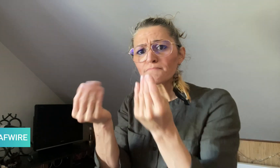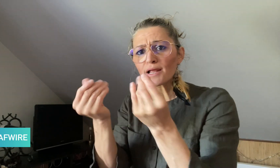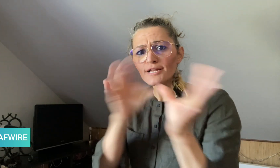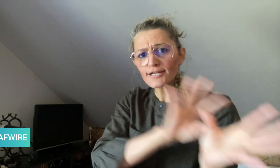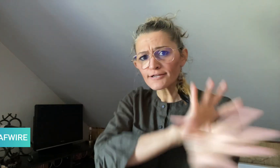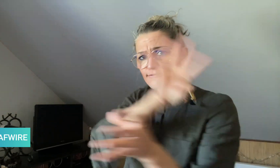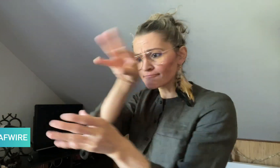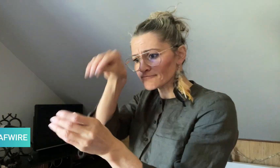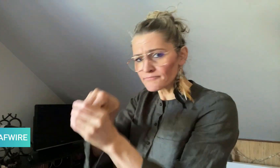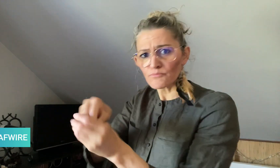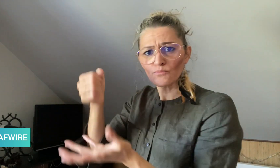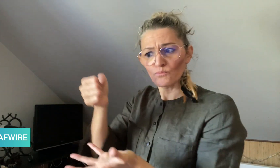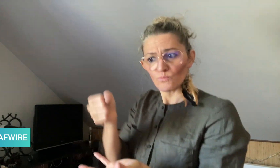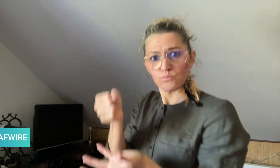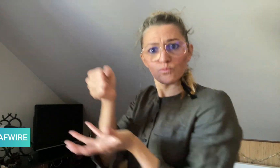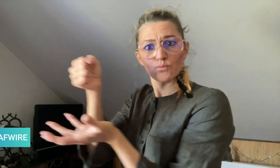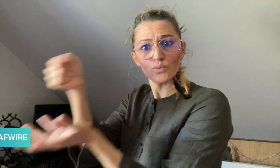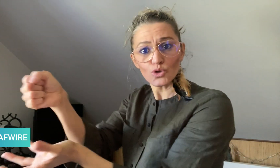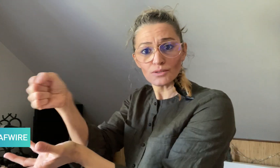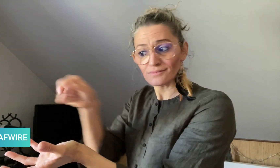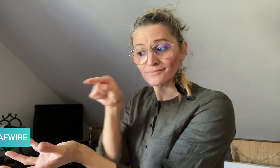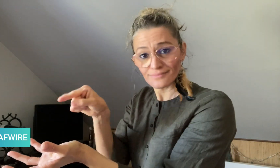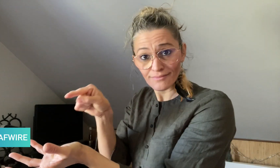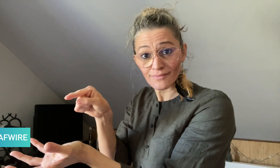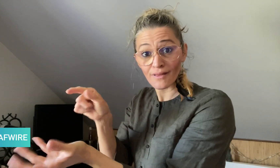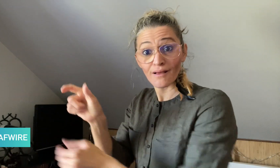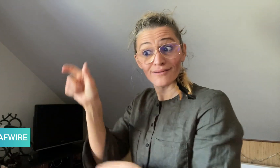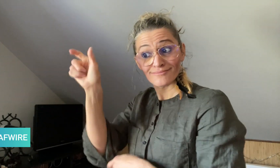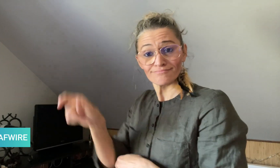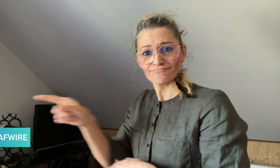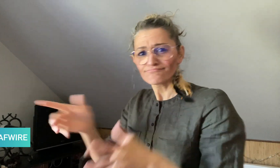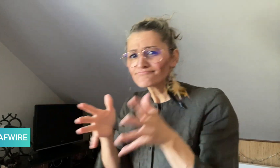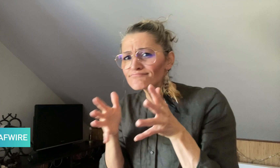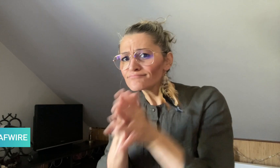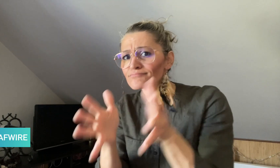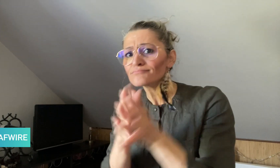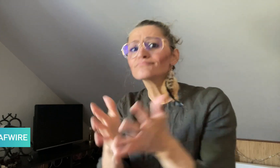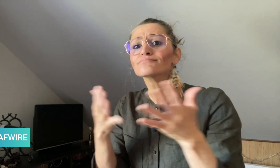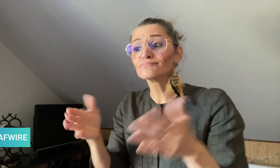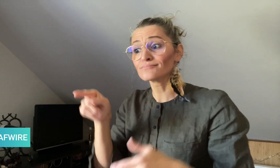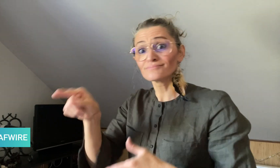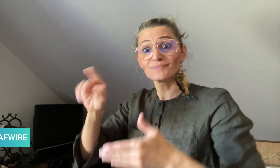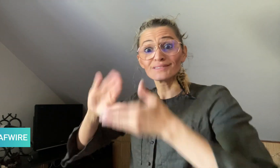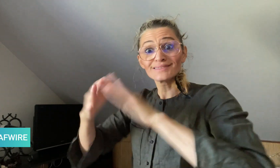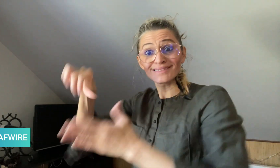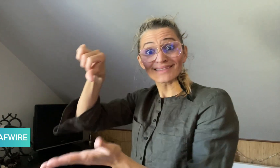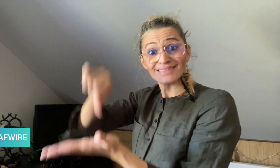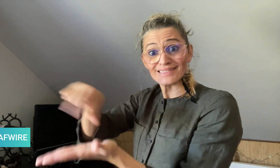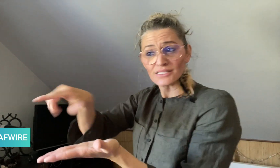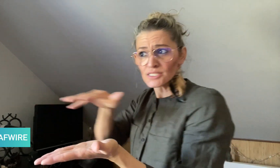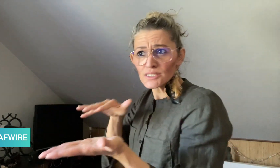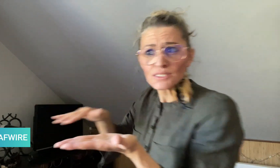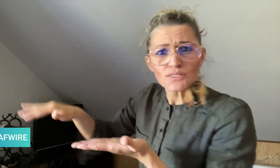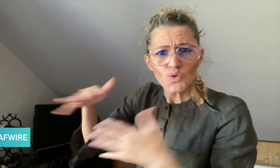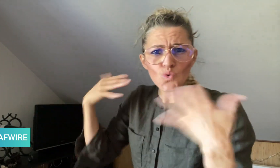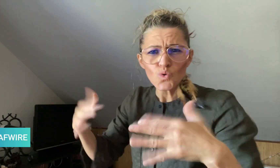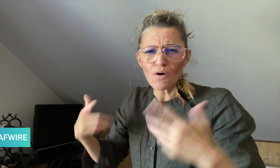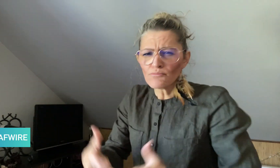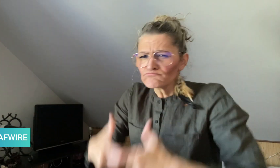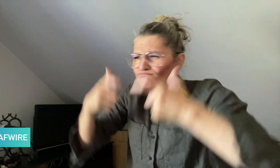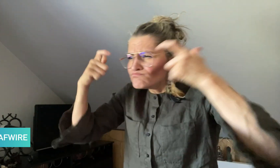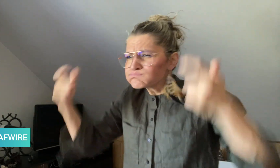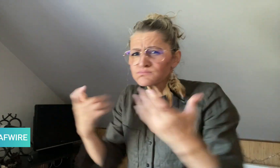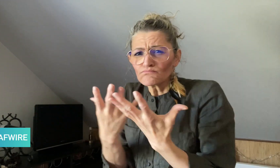the city has a large Deaf community, which hasn’t always